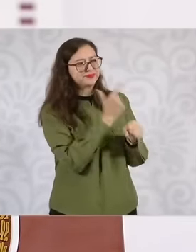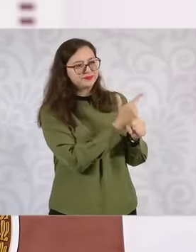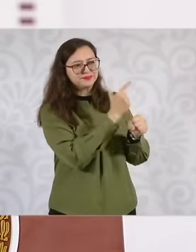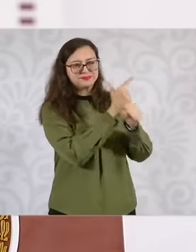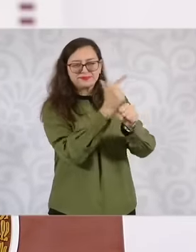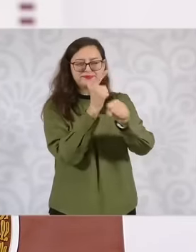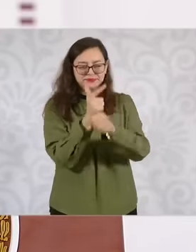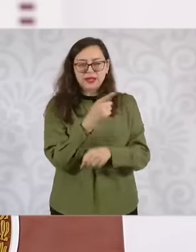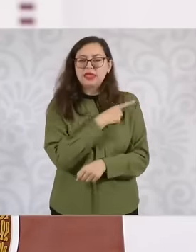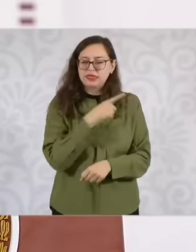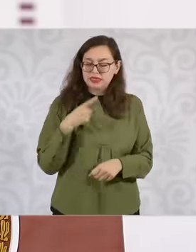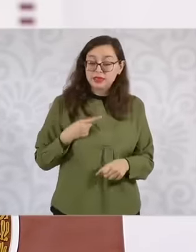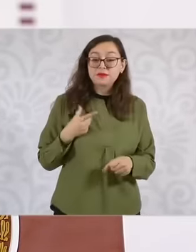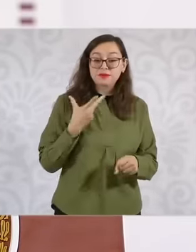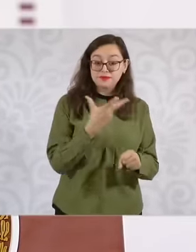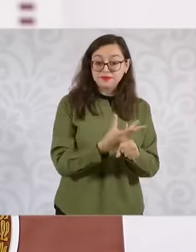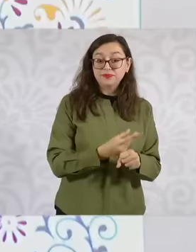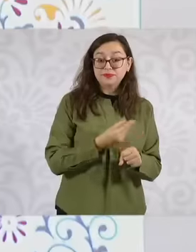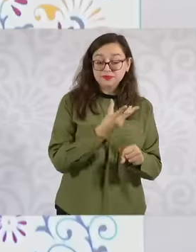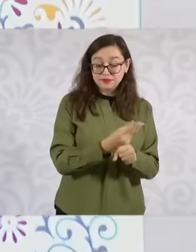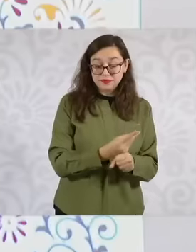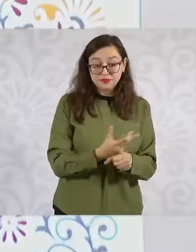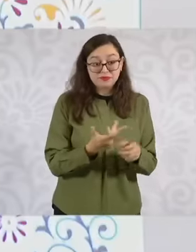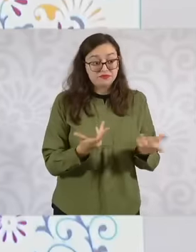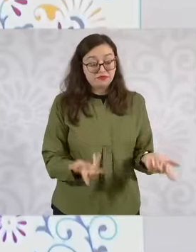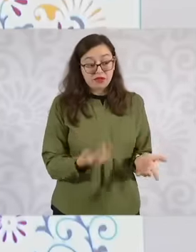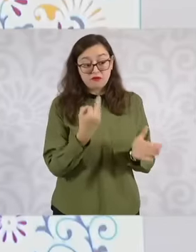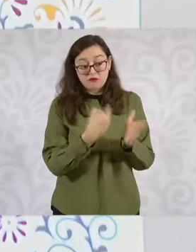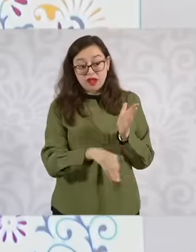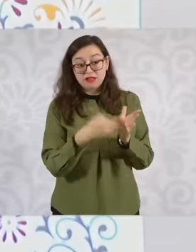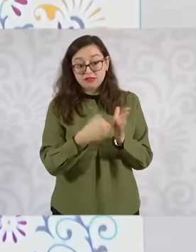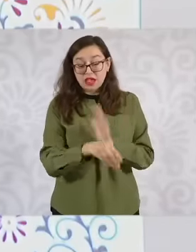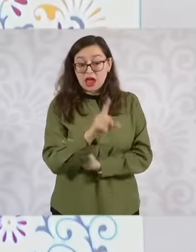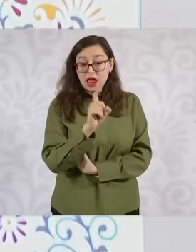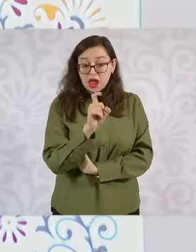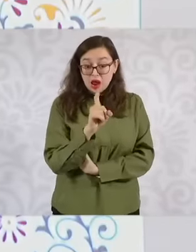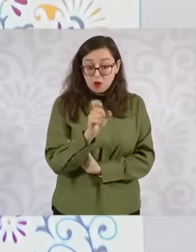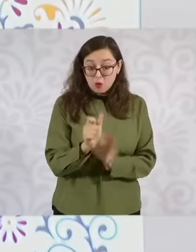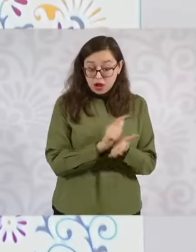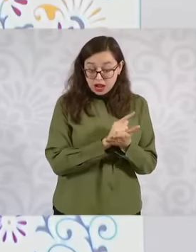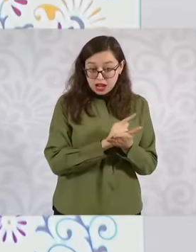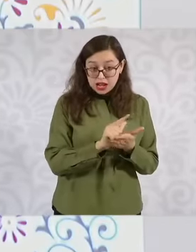this area because it has problems with access to drinking water. I don't want to say that it is the only thing in the country